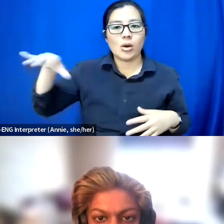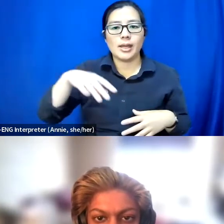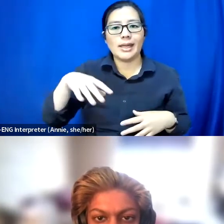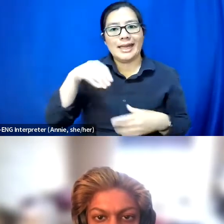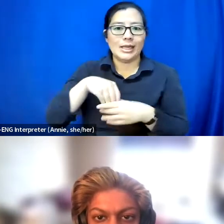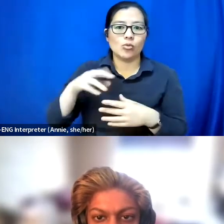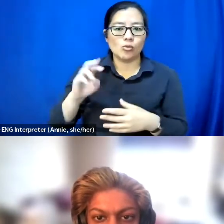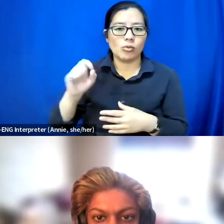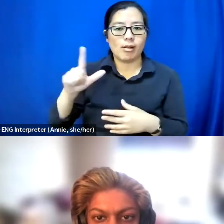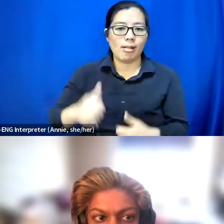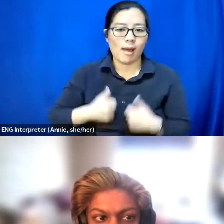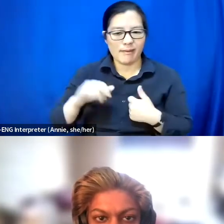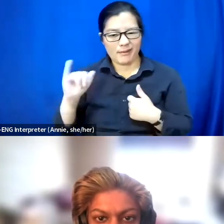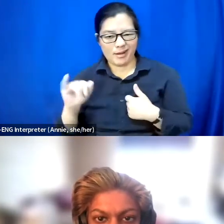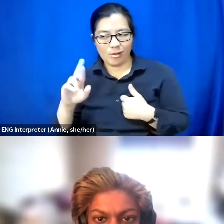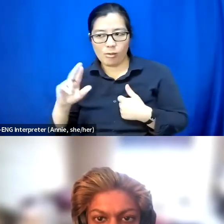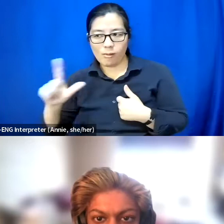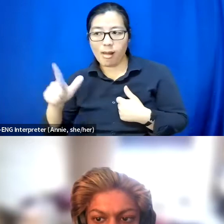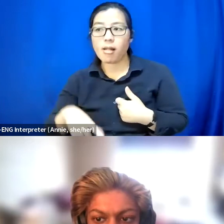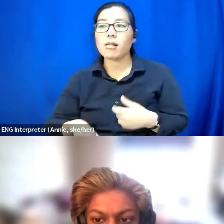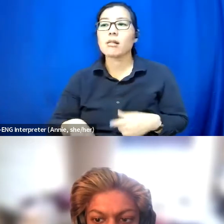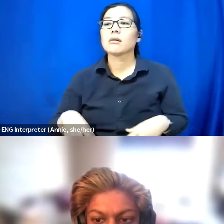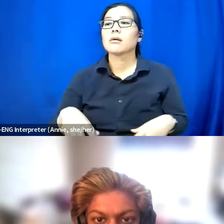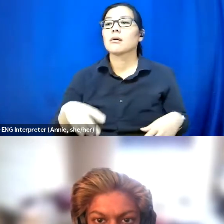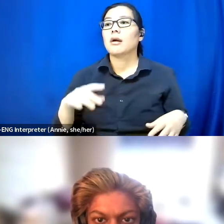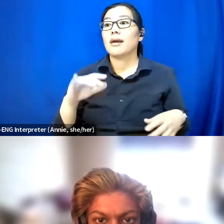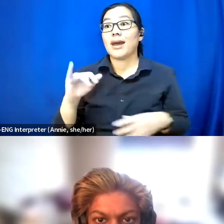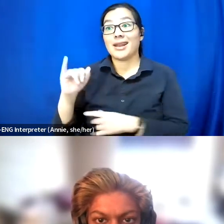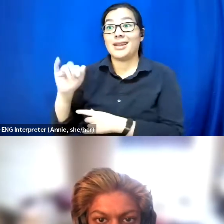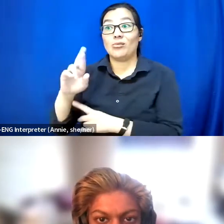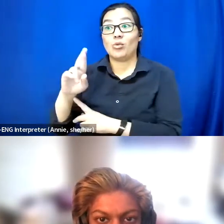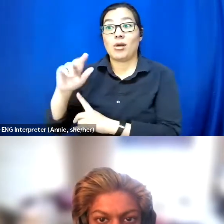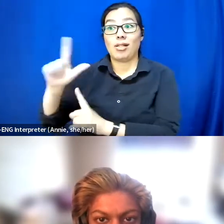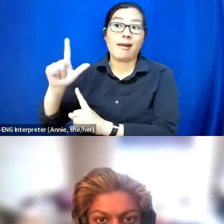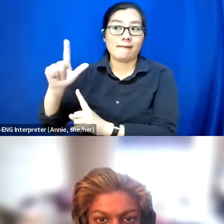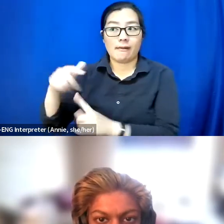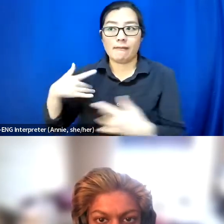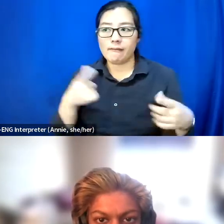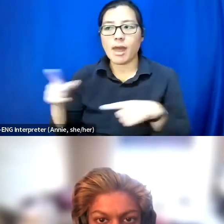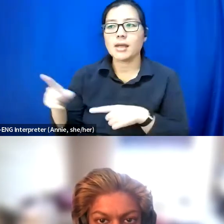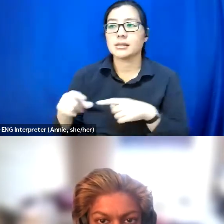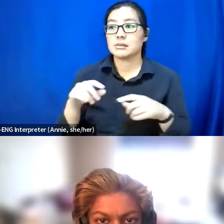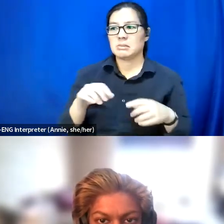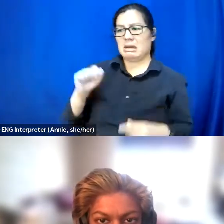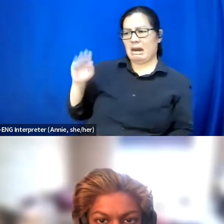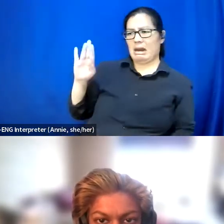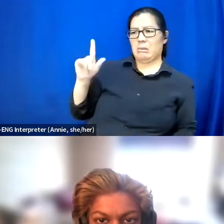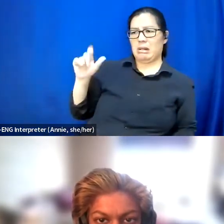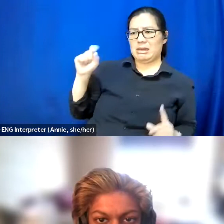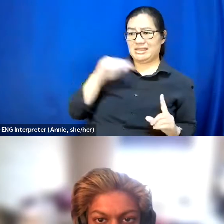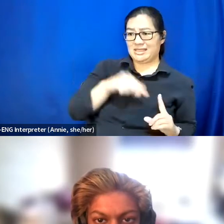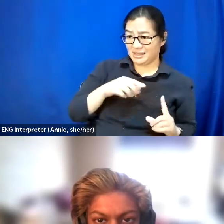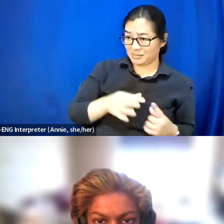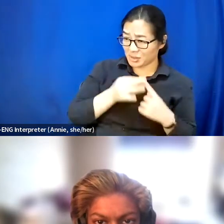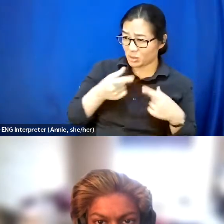but think fighting isolation and lack of access to sex is worth the risk.